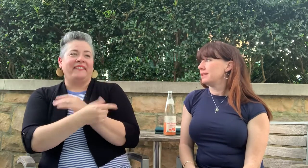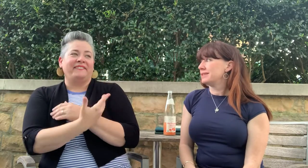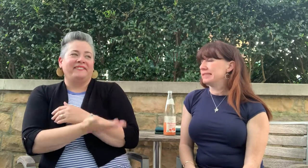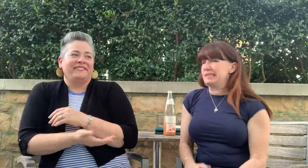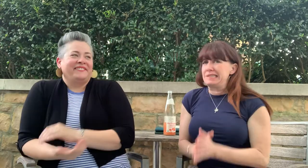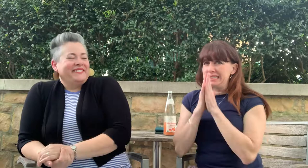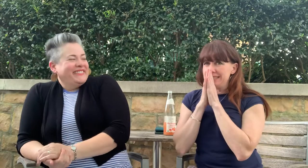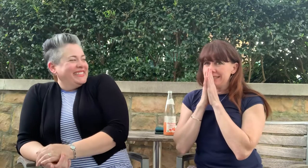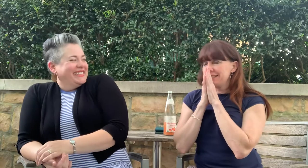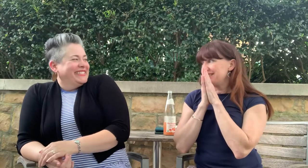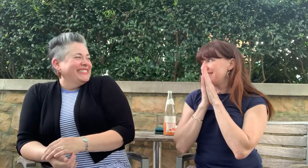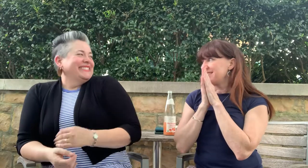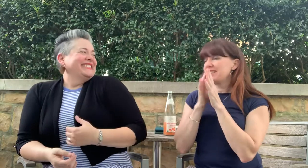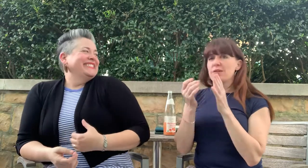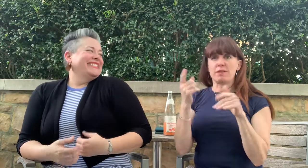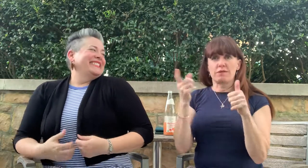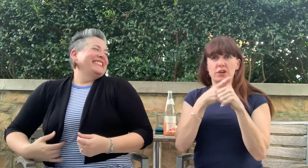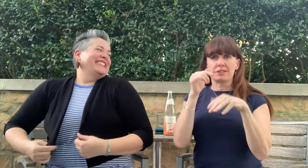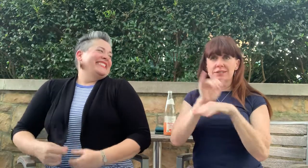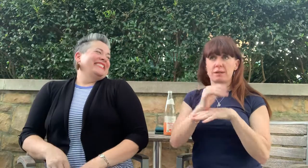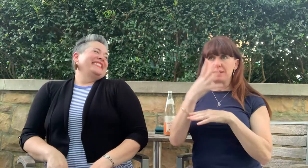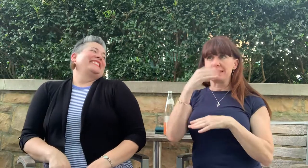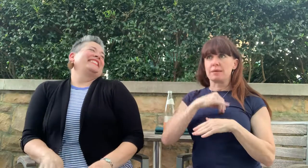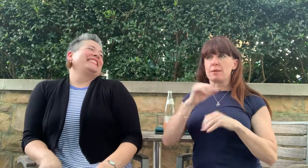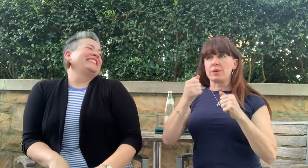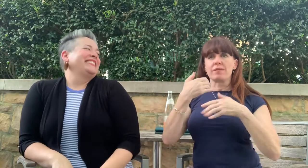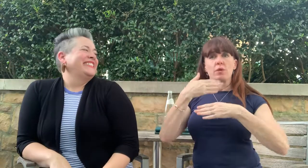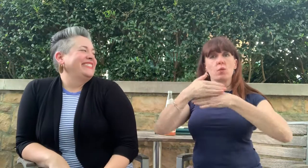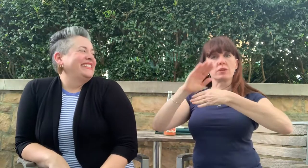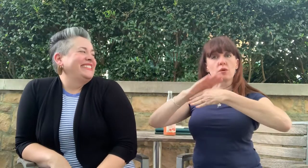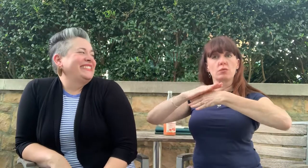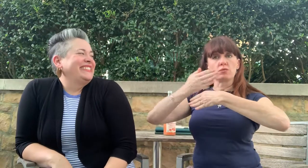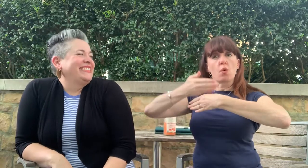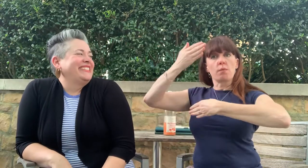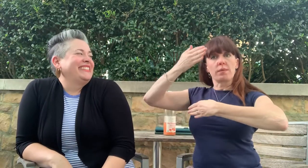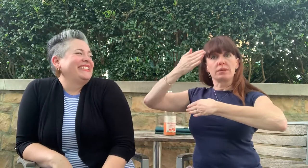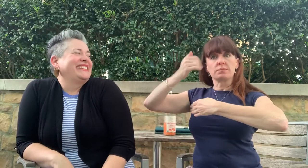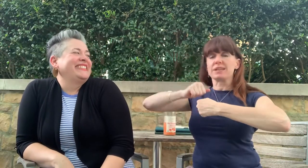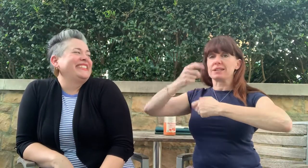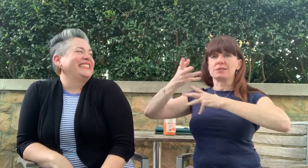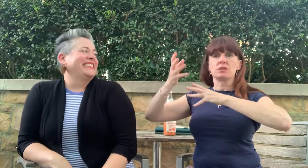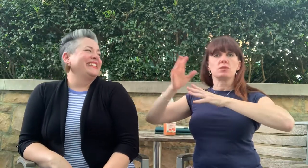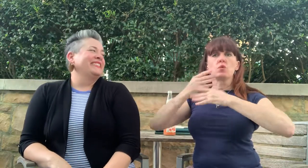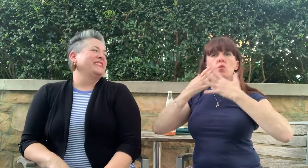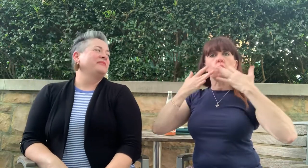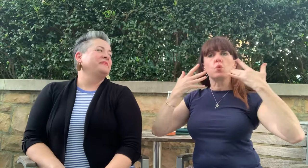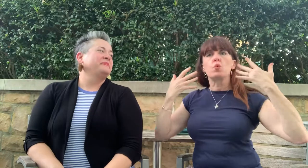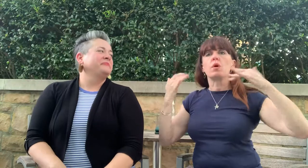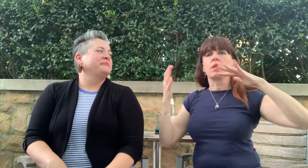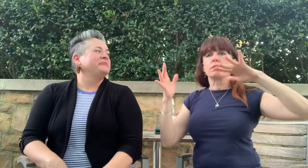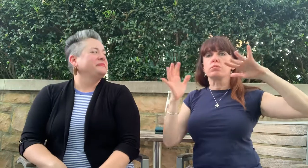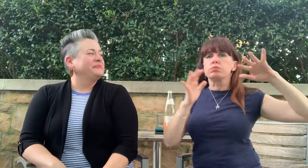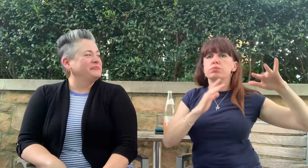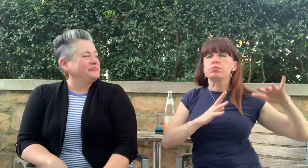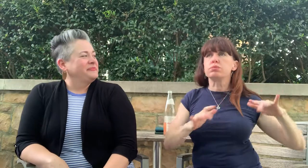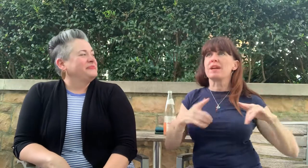The first night we were sleeping there, our windows were open. Beautiful nightly cool breeze.